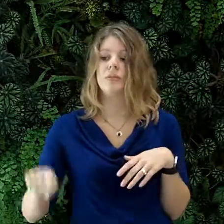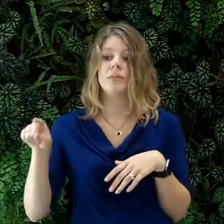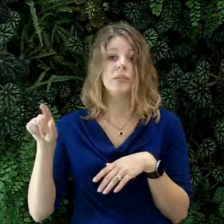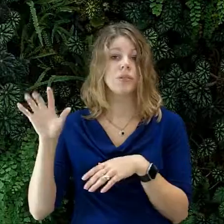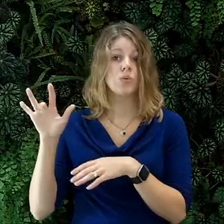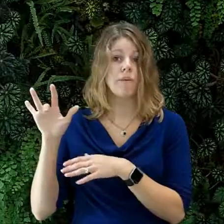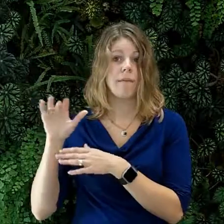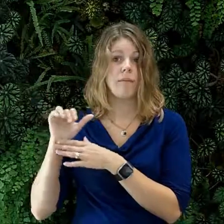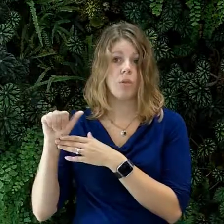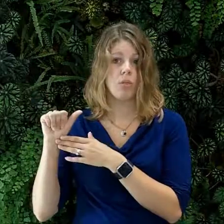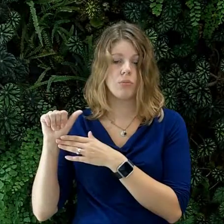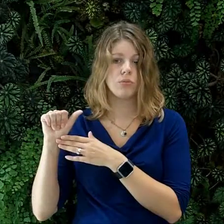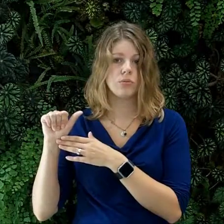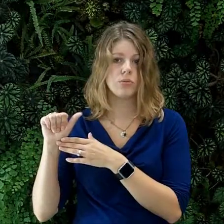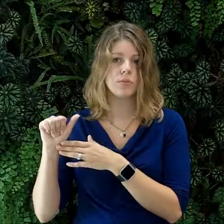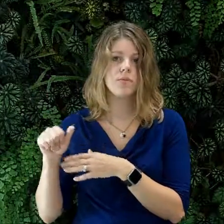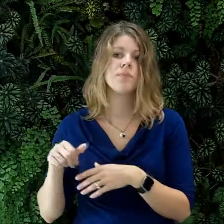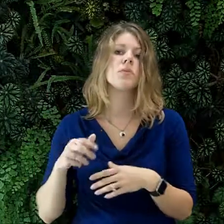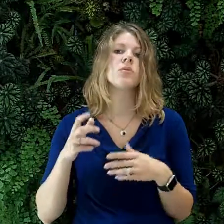For a sole-proprietor or non-profit, the cost is $25.